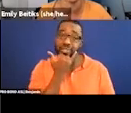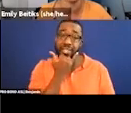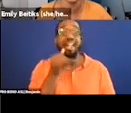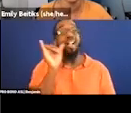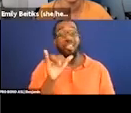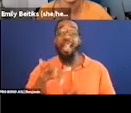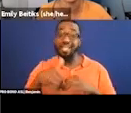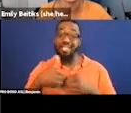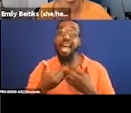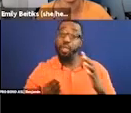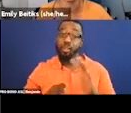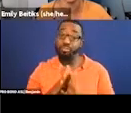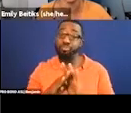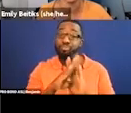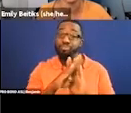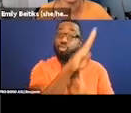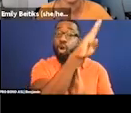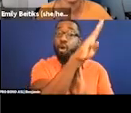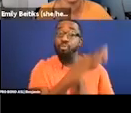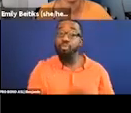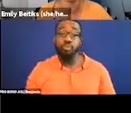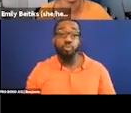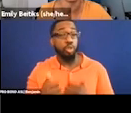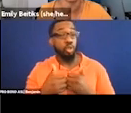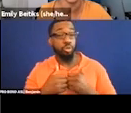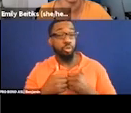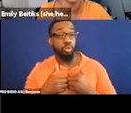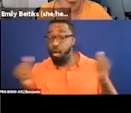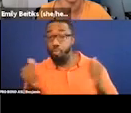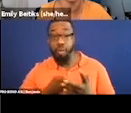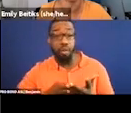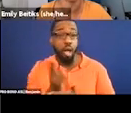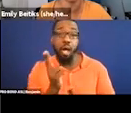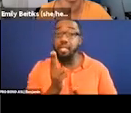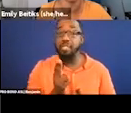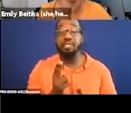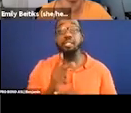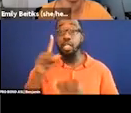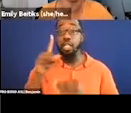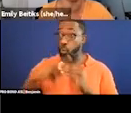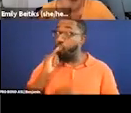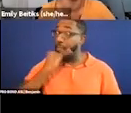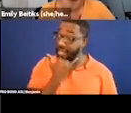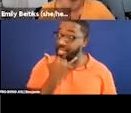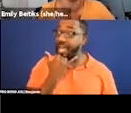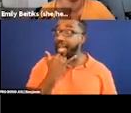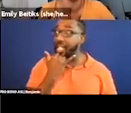And we just try to be as honest and open about these mistakes when we have them and use them as an